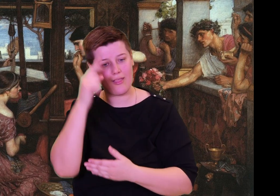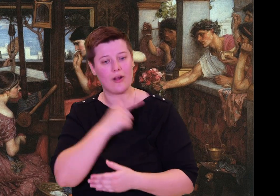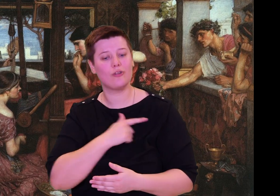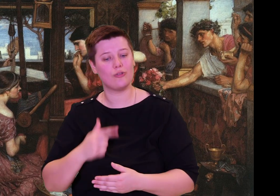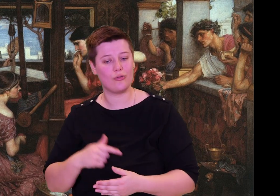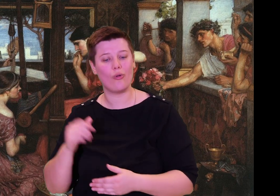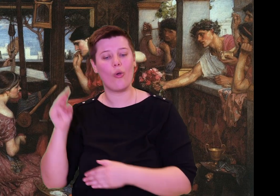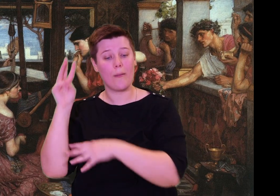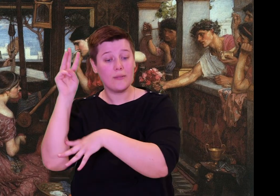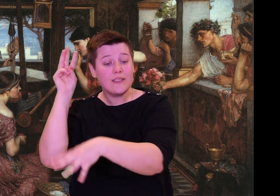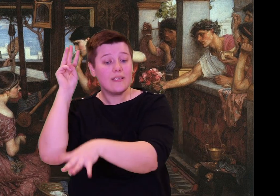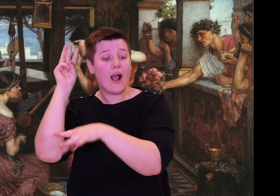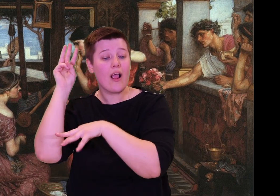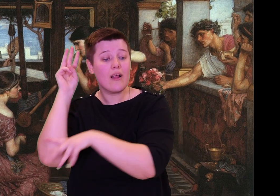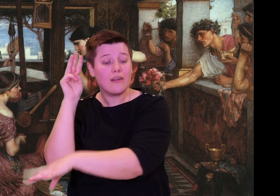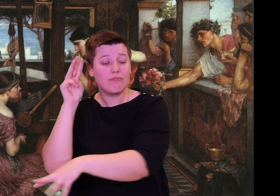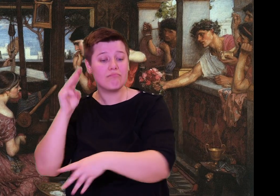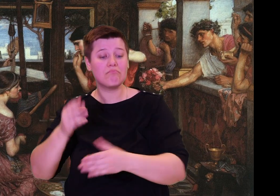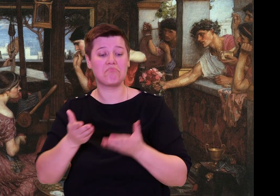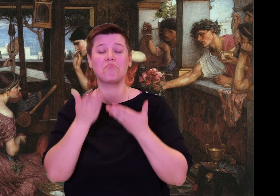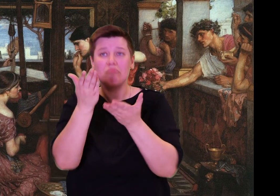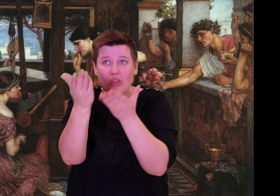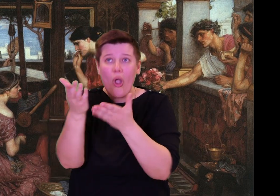them down, spreading soft fleeces on the sand